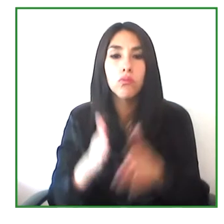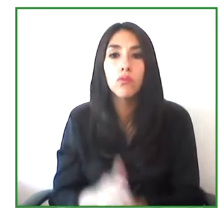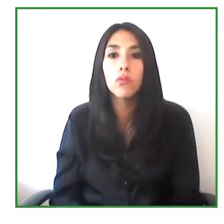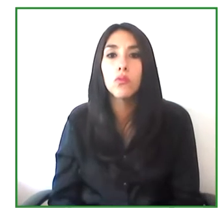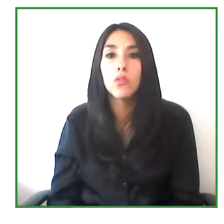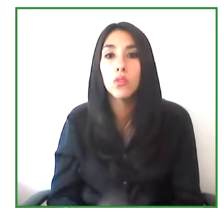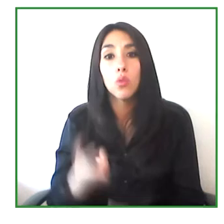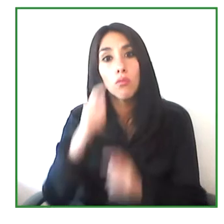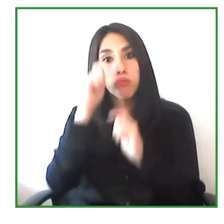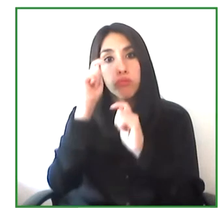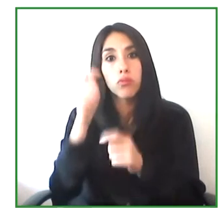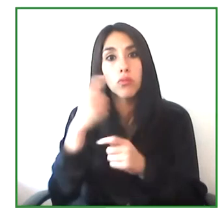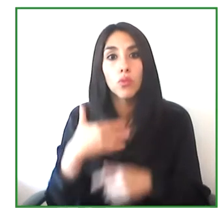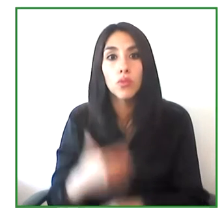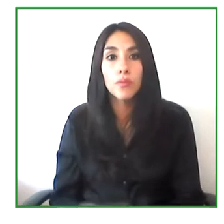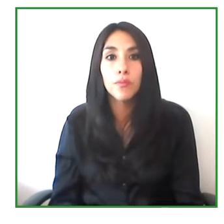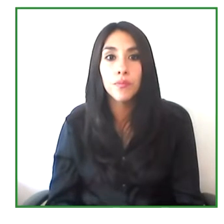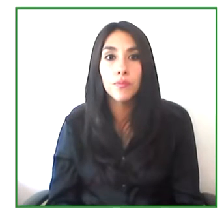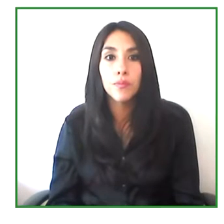And really the it was the law